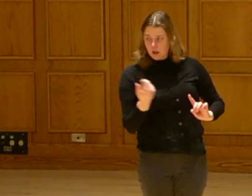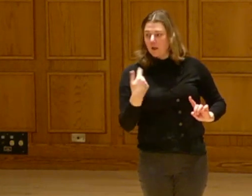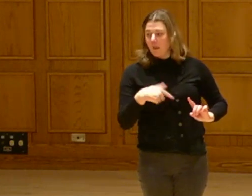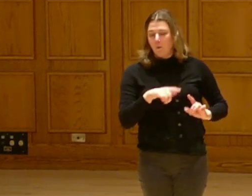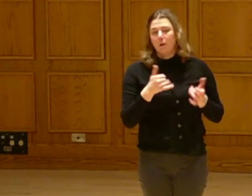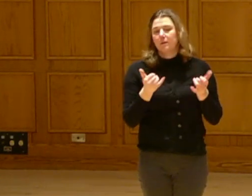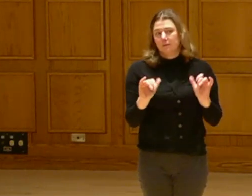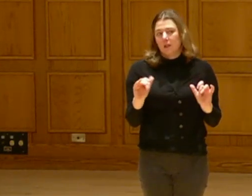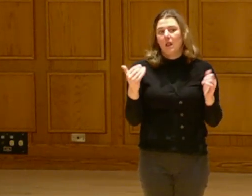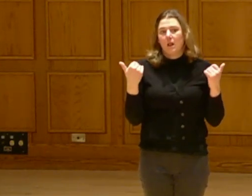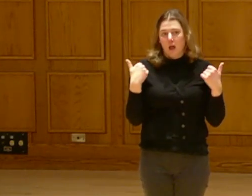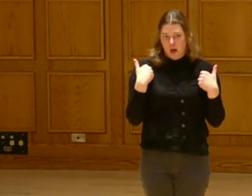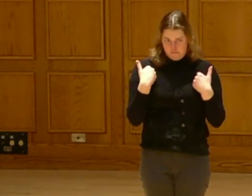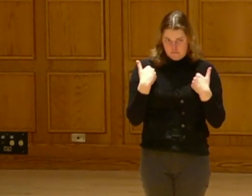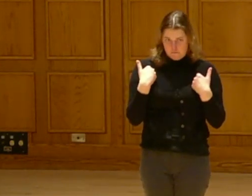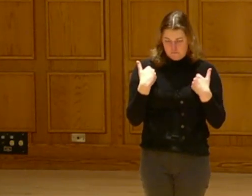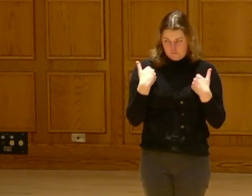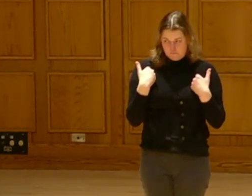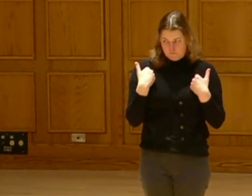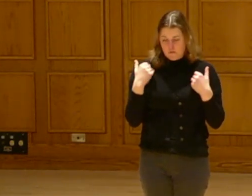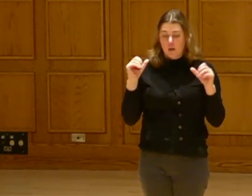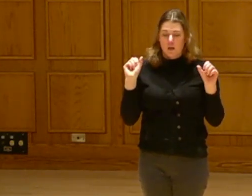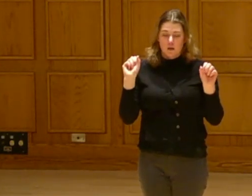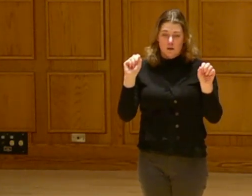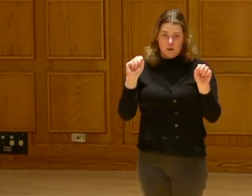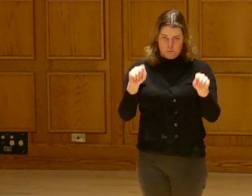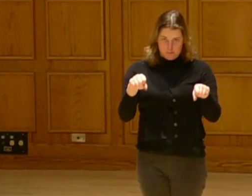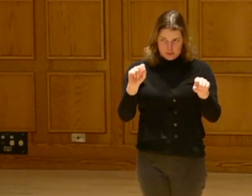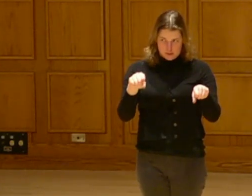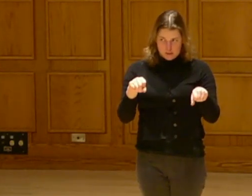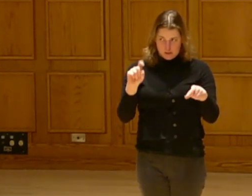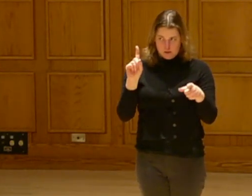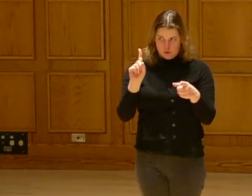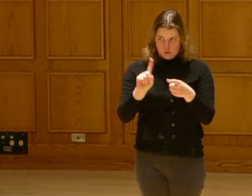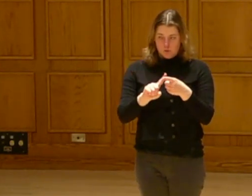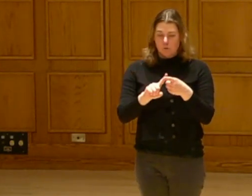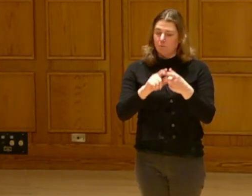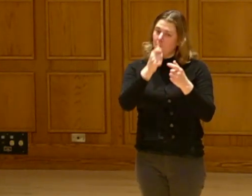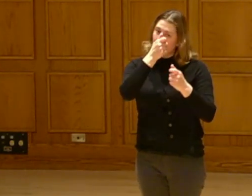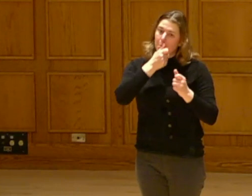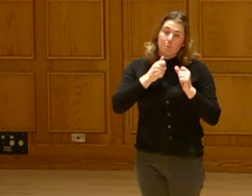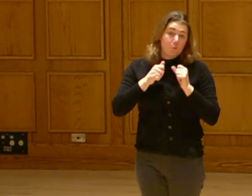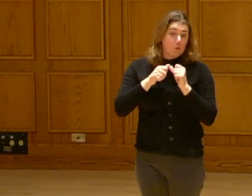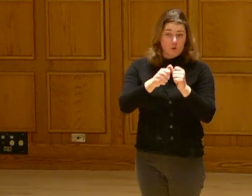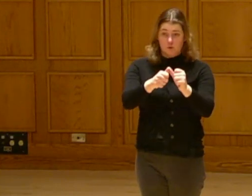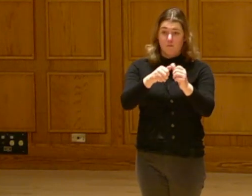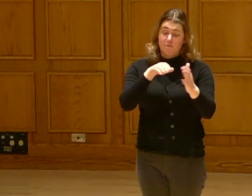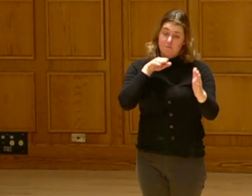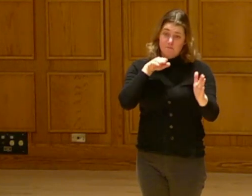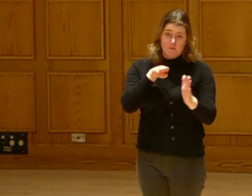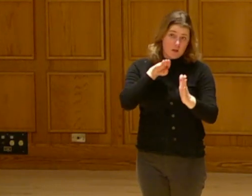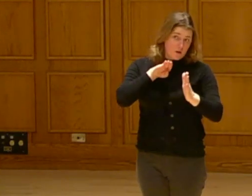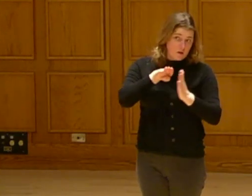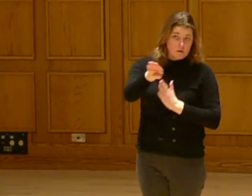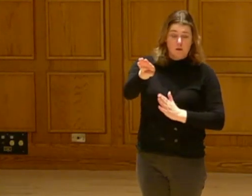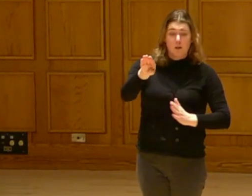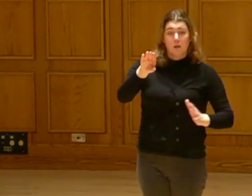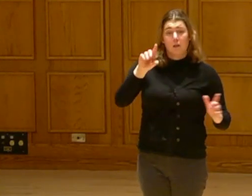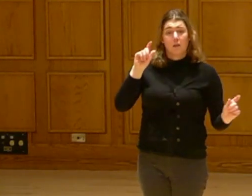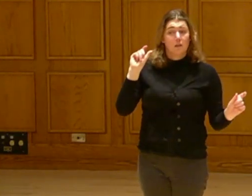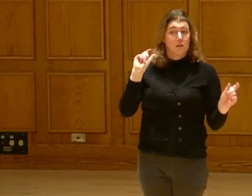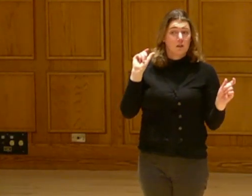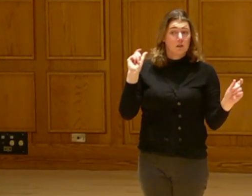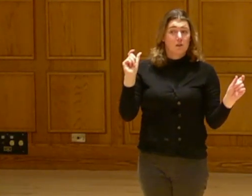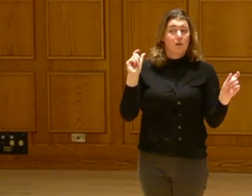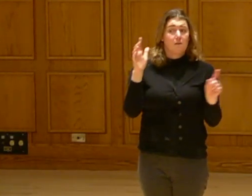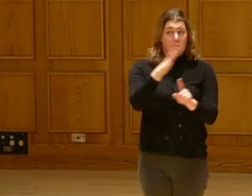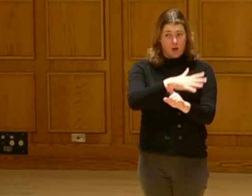reminding us that we do still have the ability to persevere in the